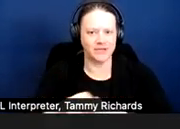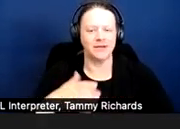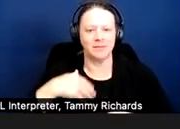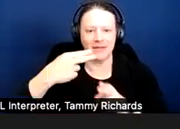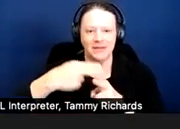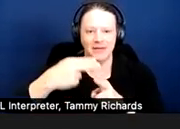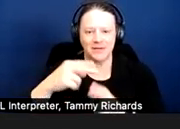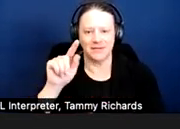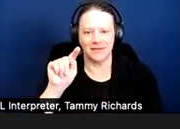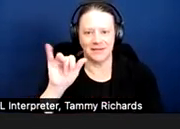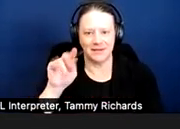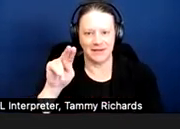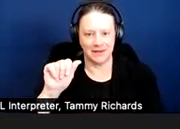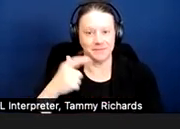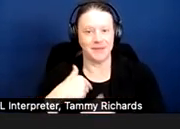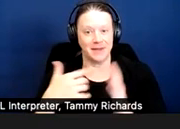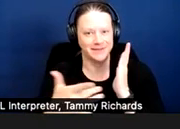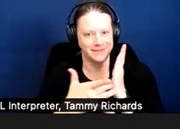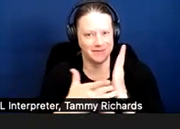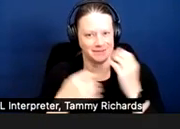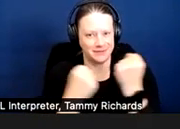I am tech support today.